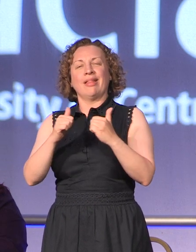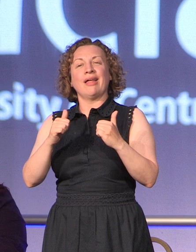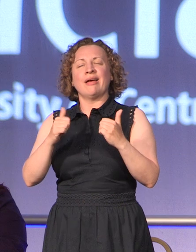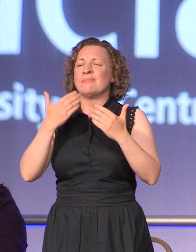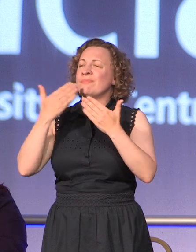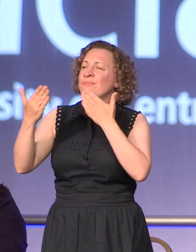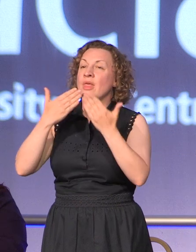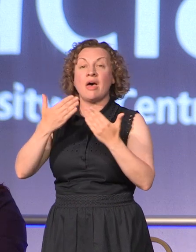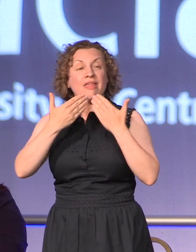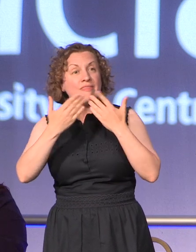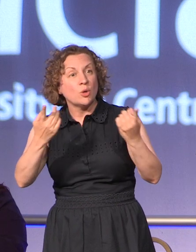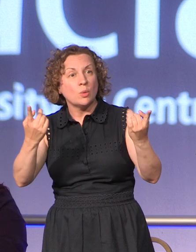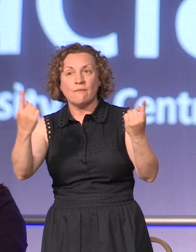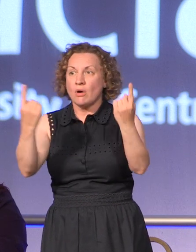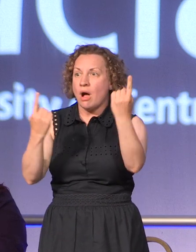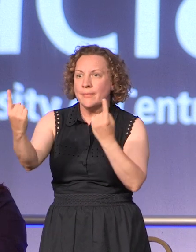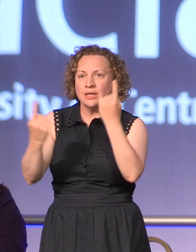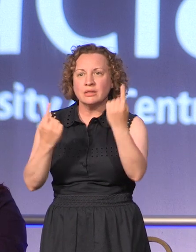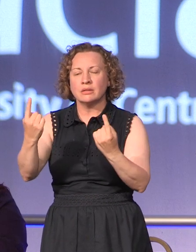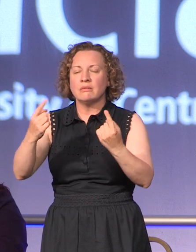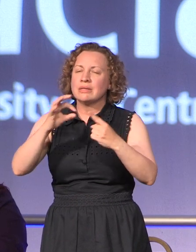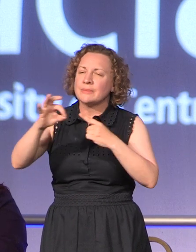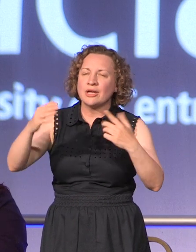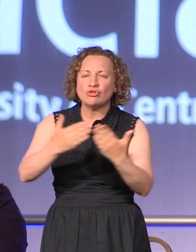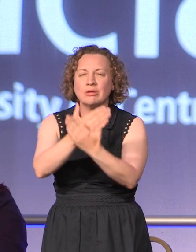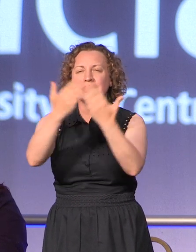all for coming and for sharing this special day with the University